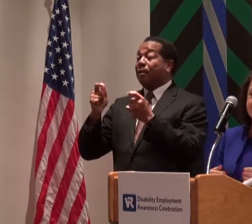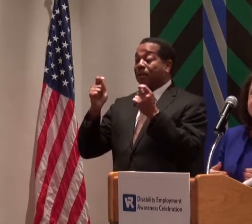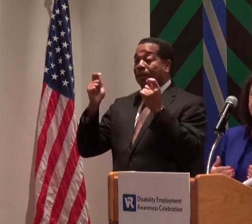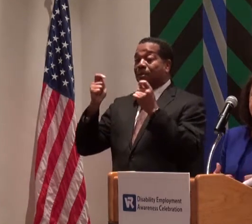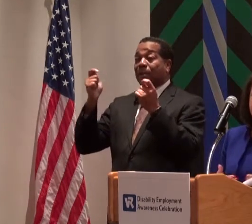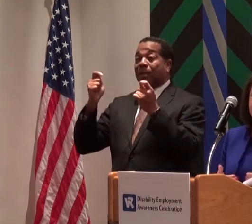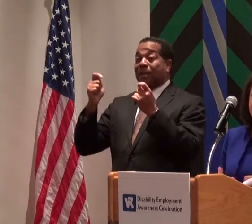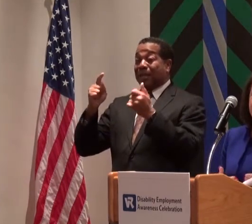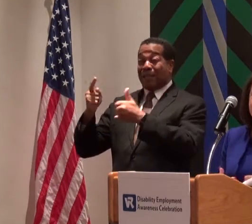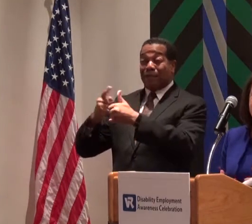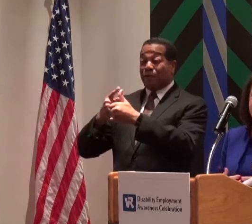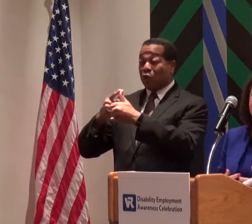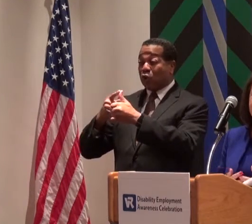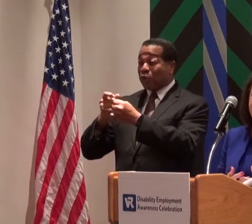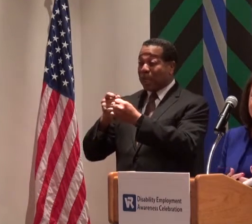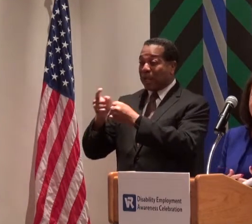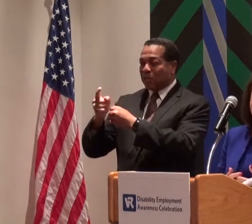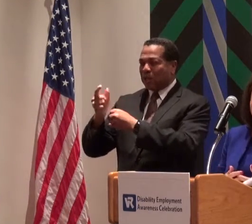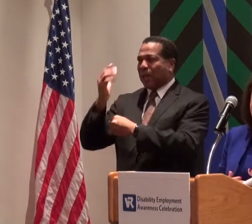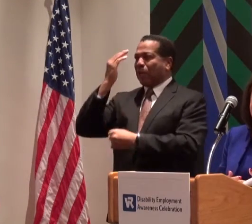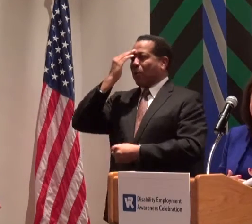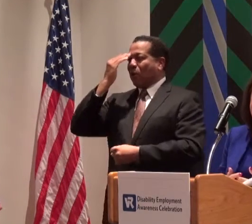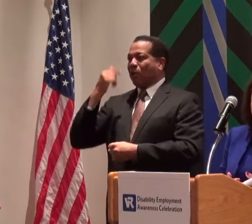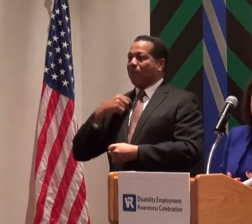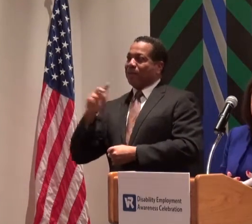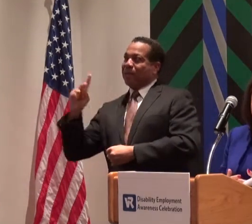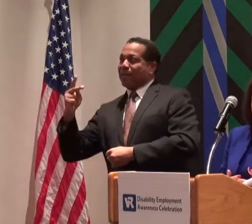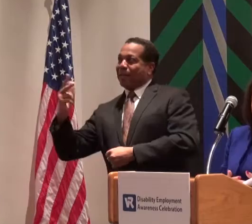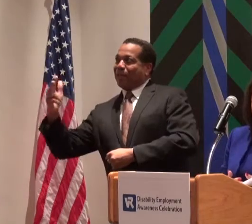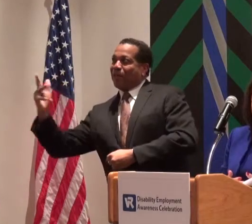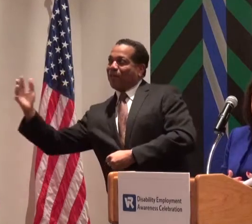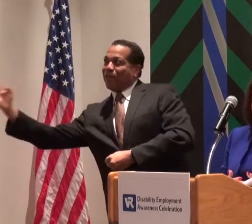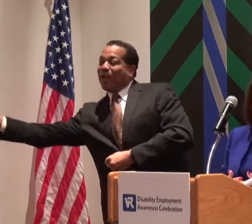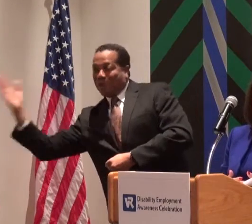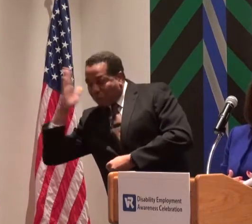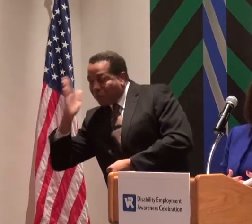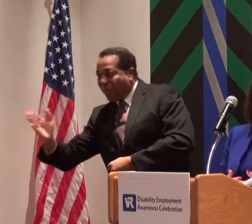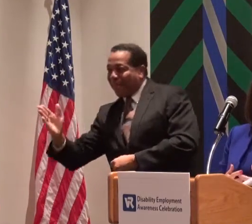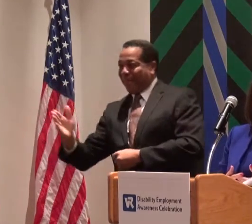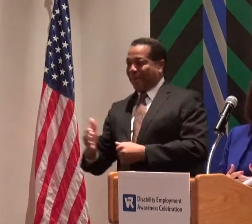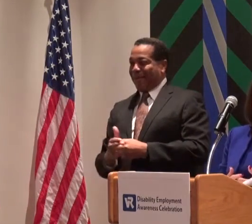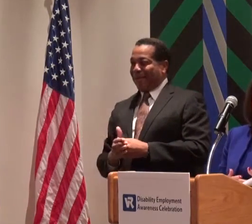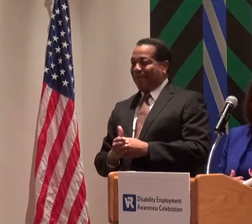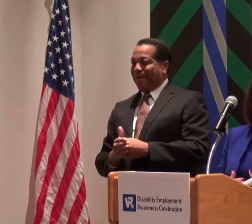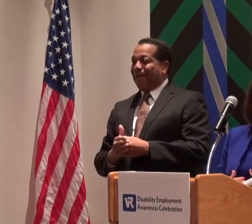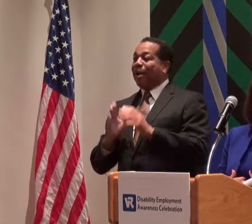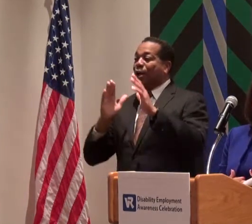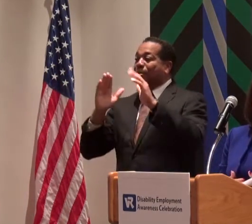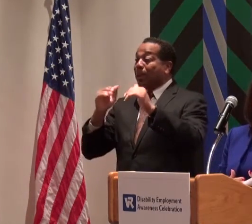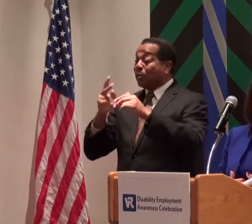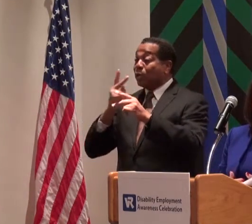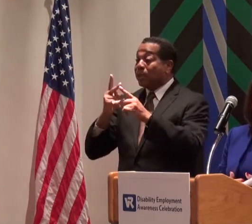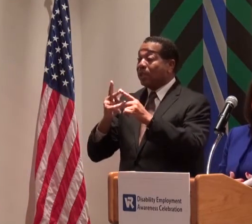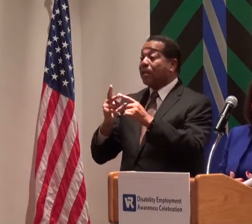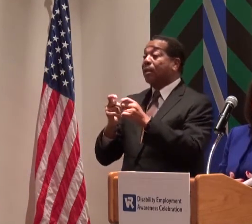Since it's the first annual, I know there will be a second and a third and a fourth. And what I expect to see in the upcoming years